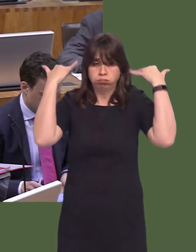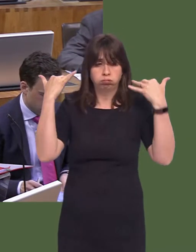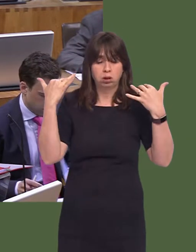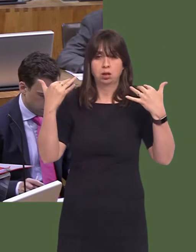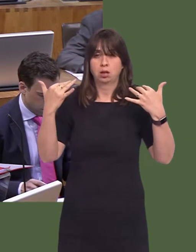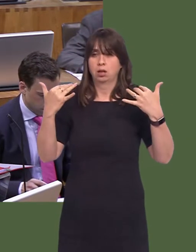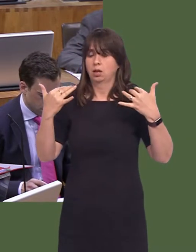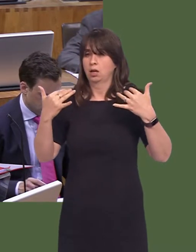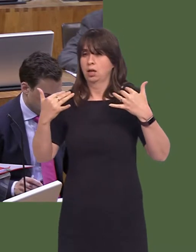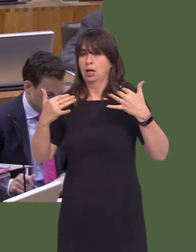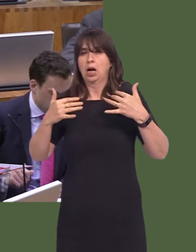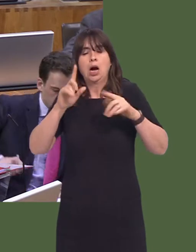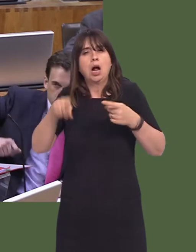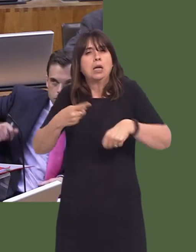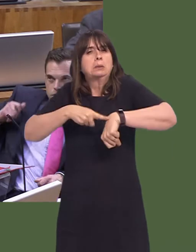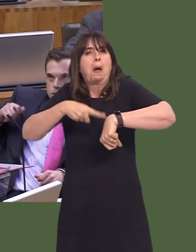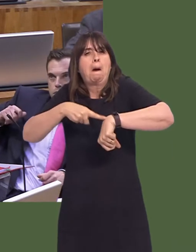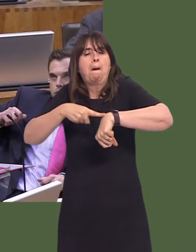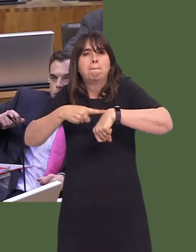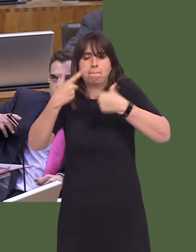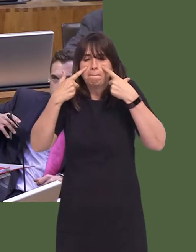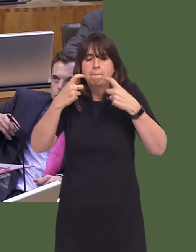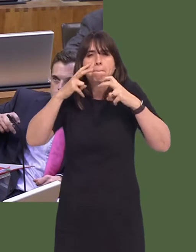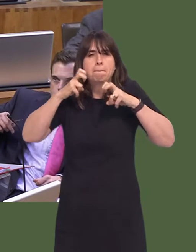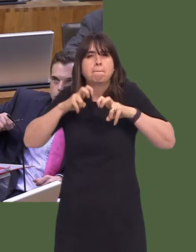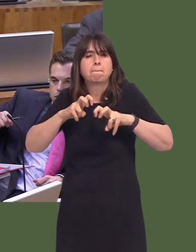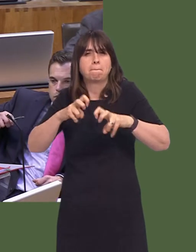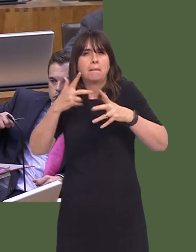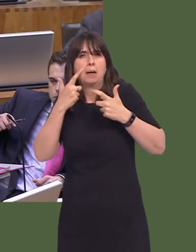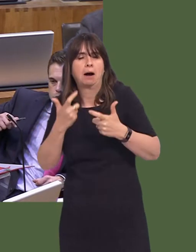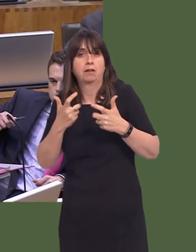they would want to, and that is a situation that we need to avoid by looking at the numbers